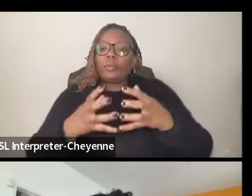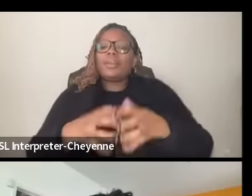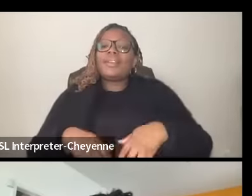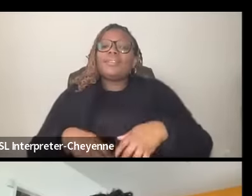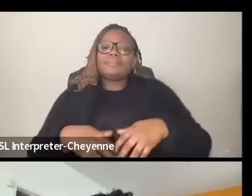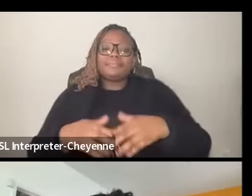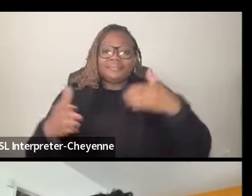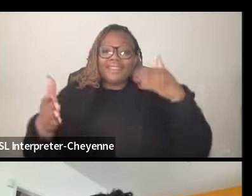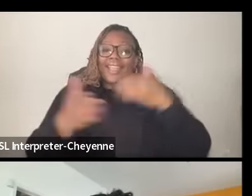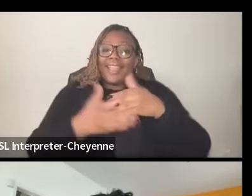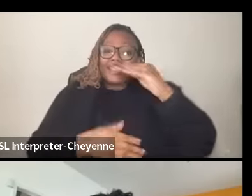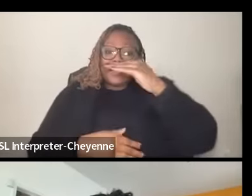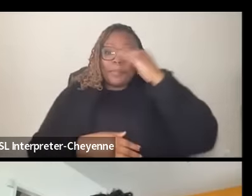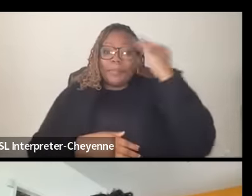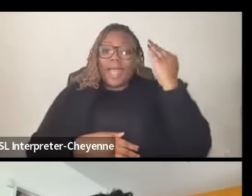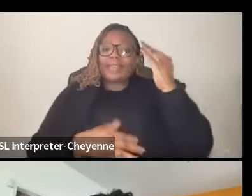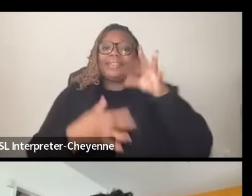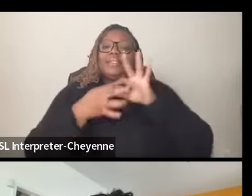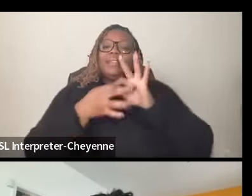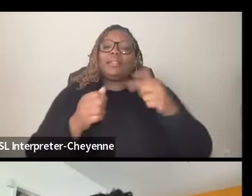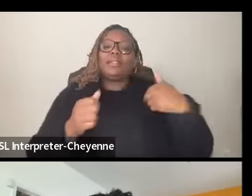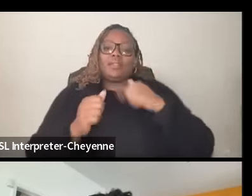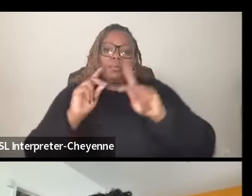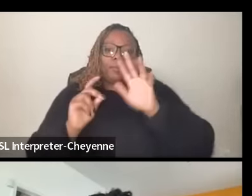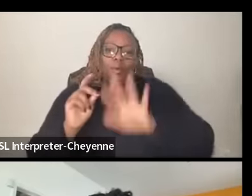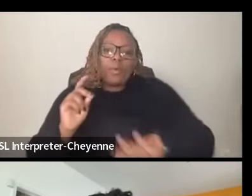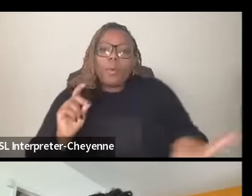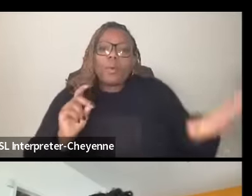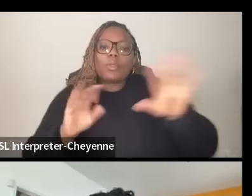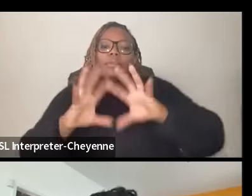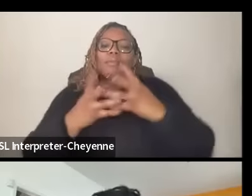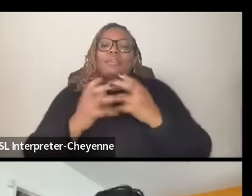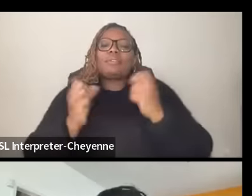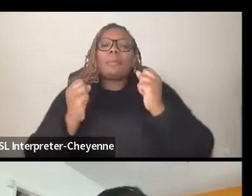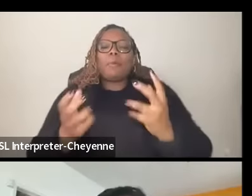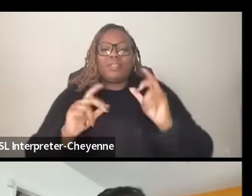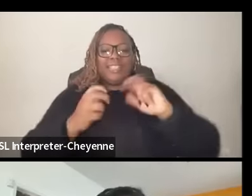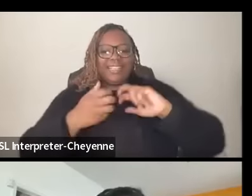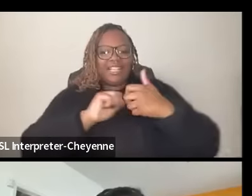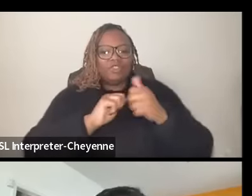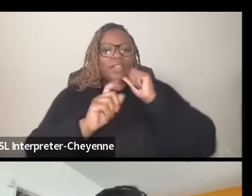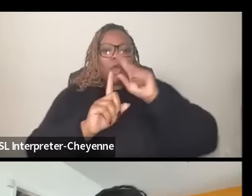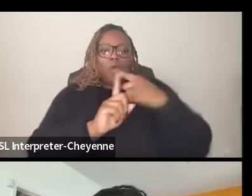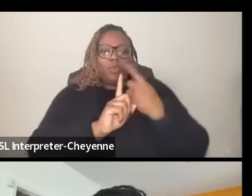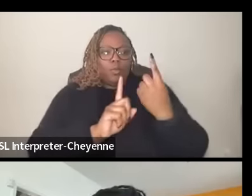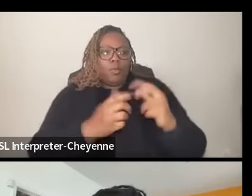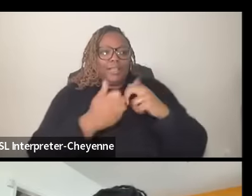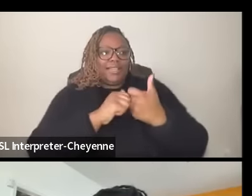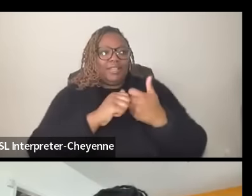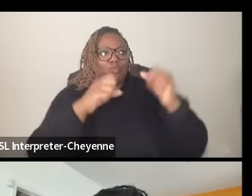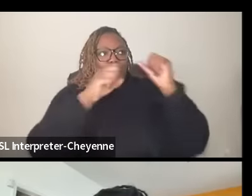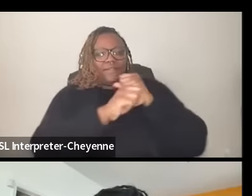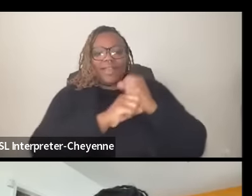people uh all over the world so so multi-issue is never a single issue that we're fighting around I